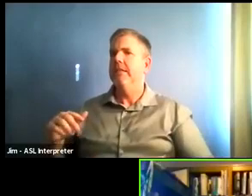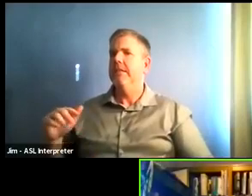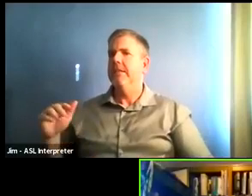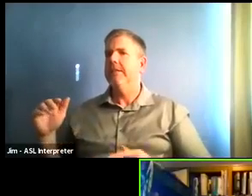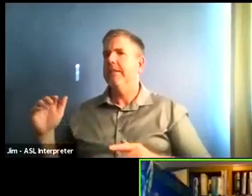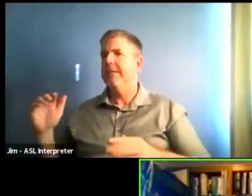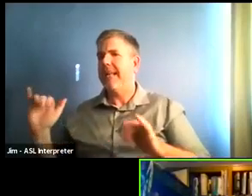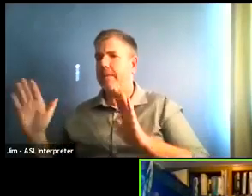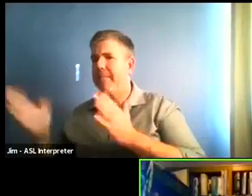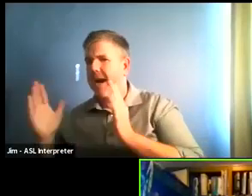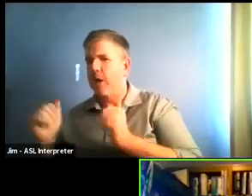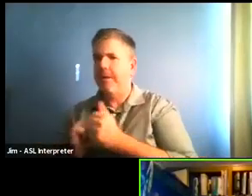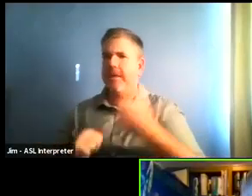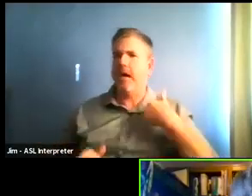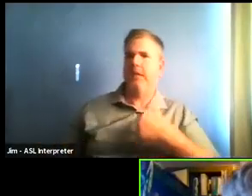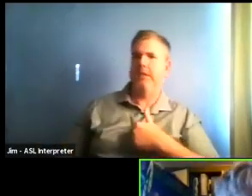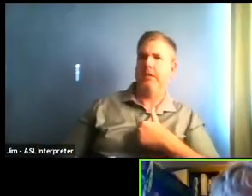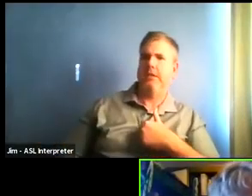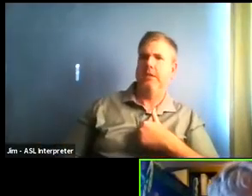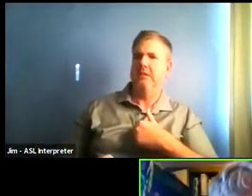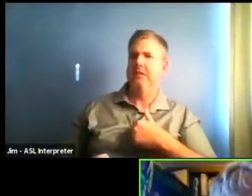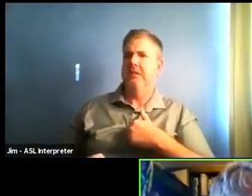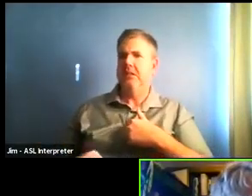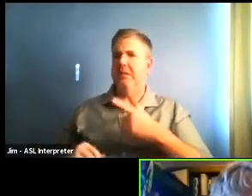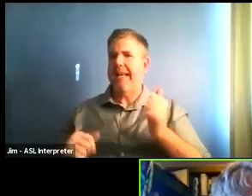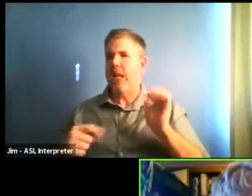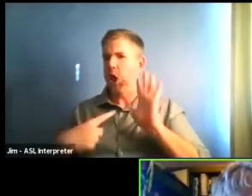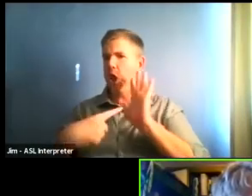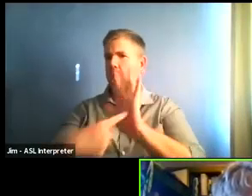OK, next one comes from Bruce who asks, what is this?